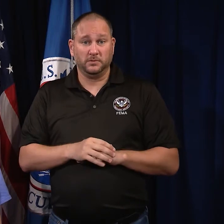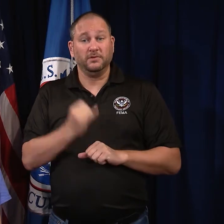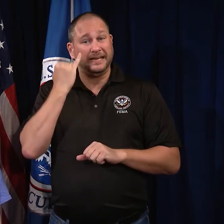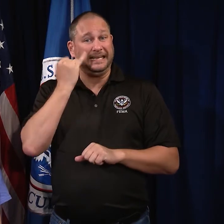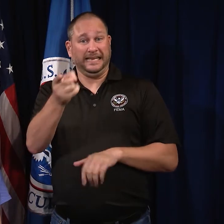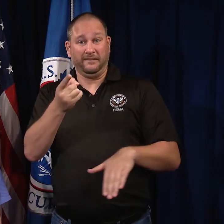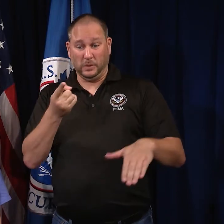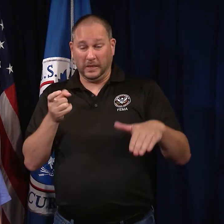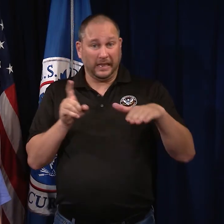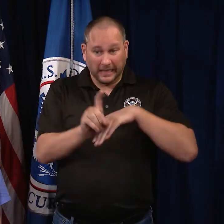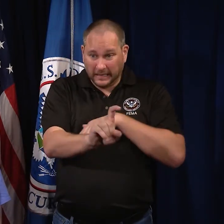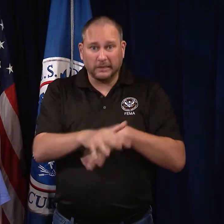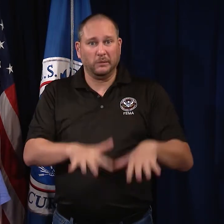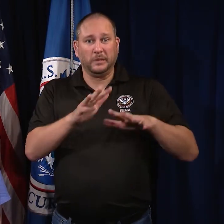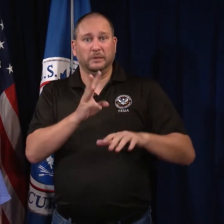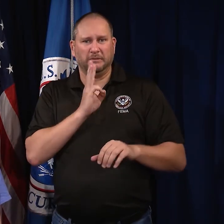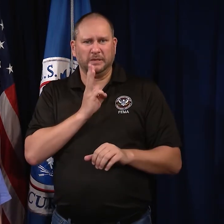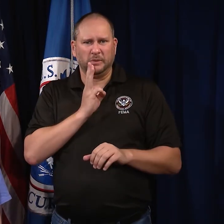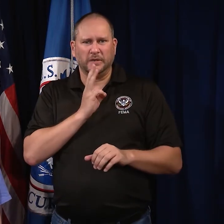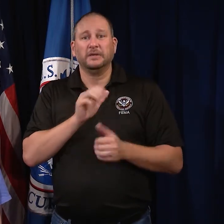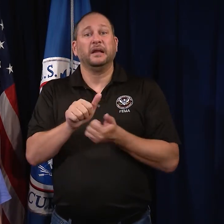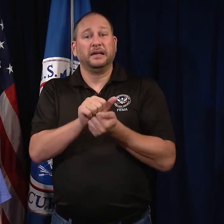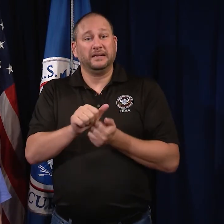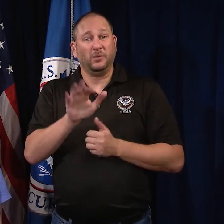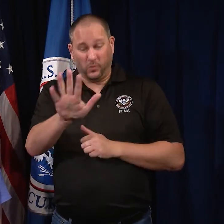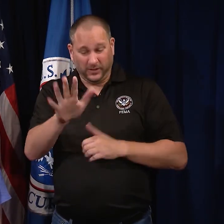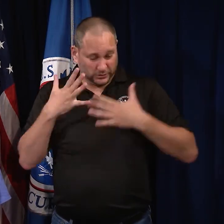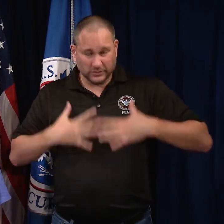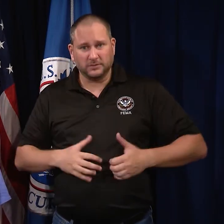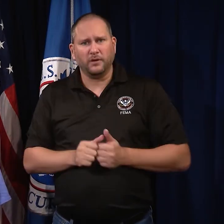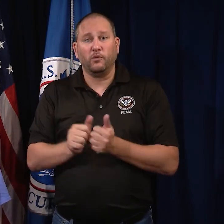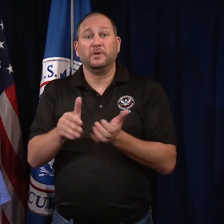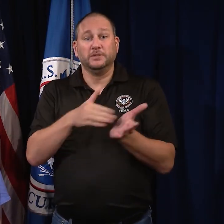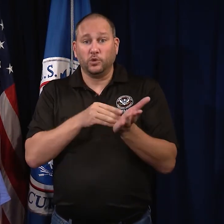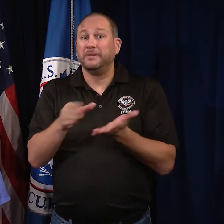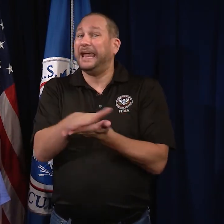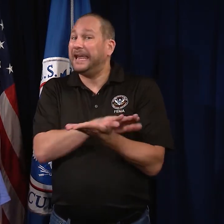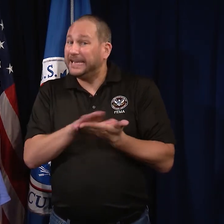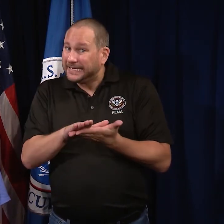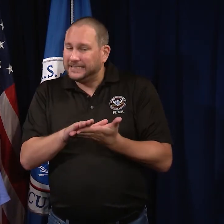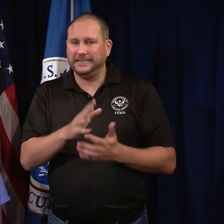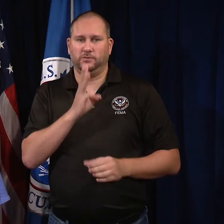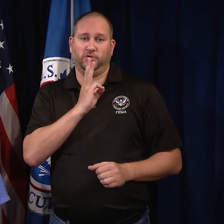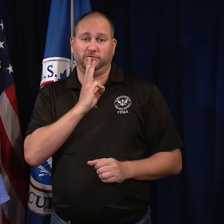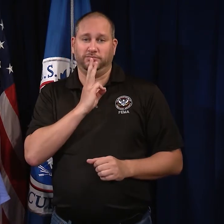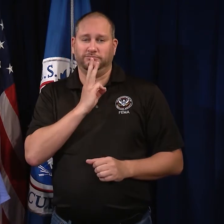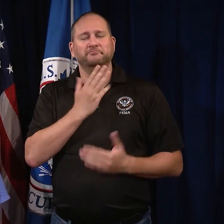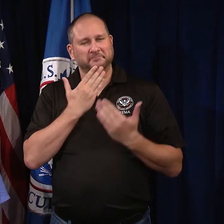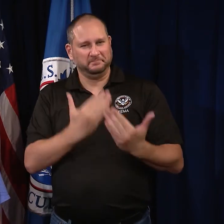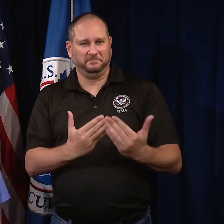and if you come into contact with floodwater, wash yourself with soap and clean water. Thank you.